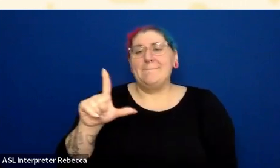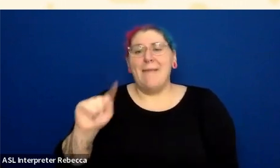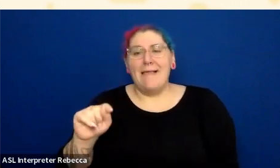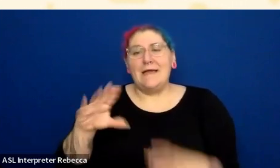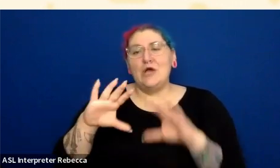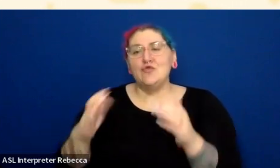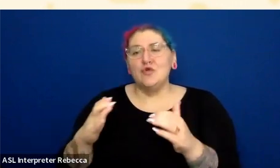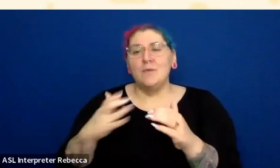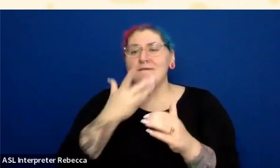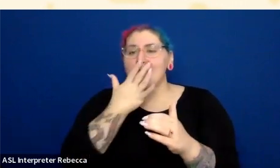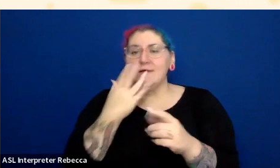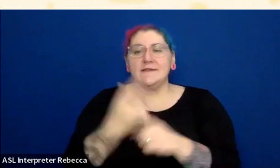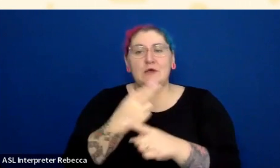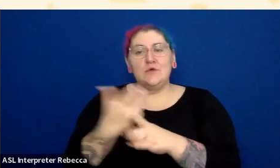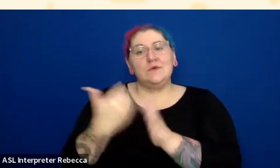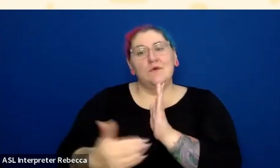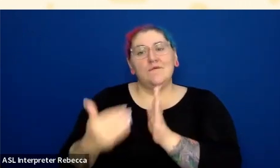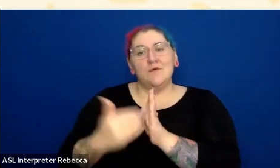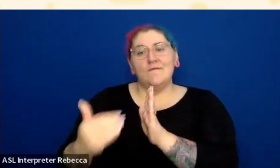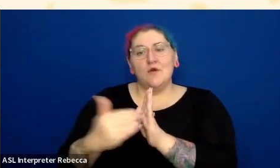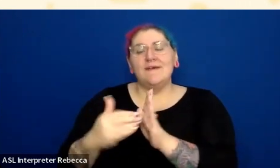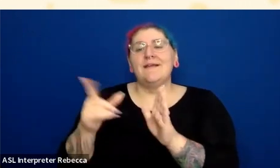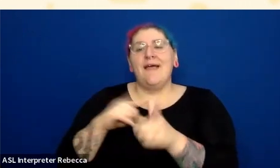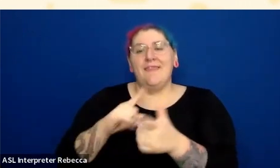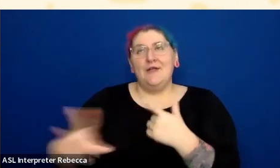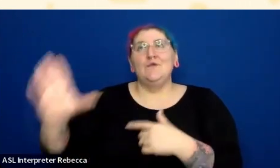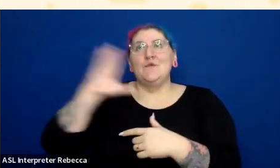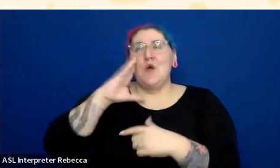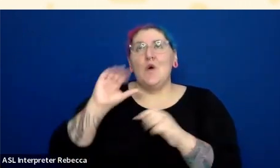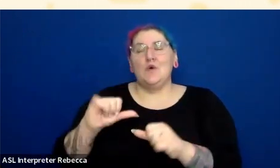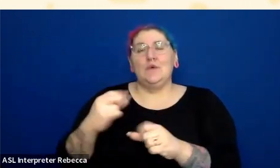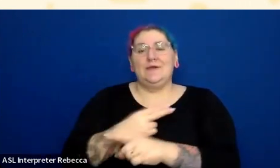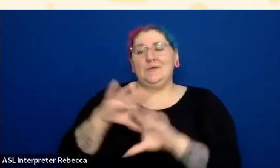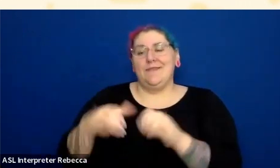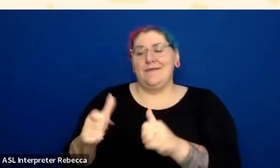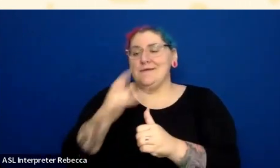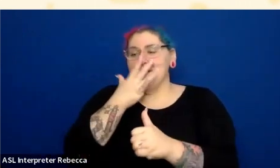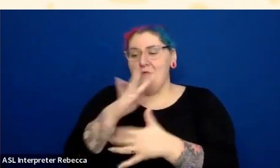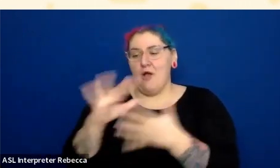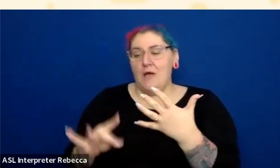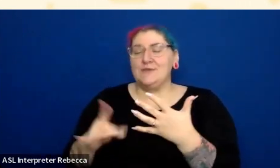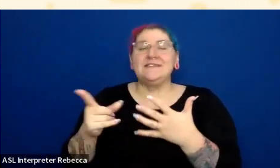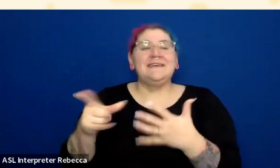that can help you with color palette building. If anyone knows of one that they want to share in the chat, that's great. Of course, you can definitely use tools